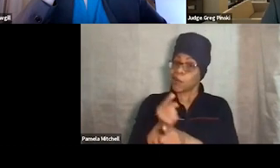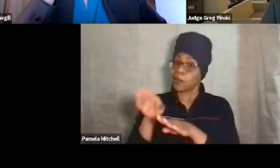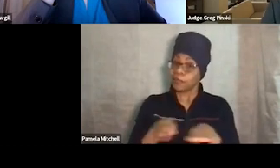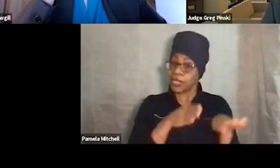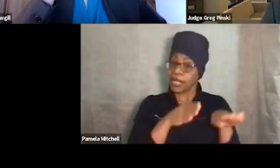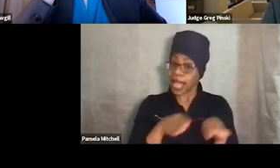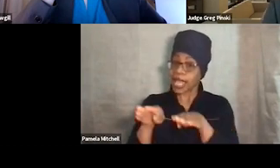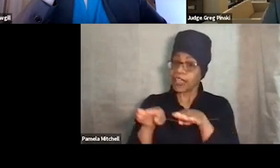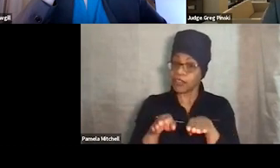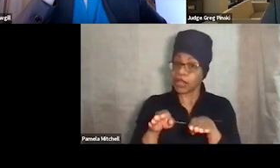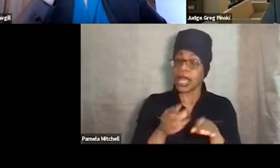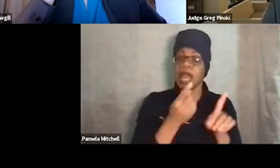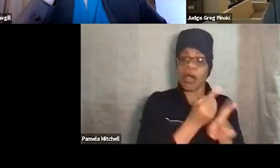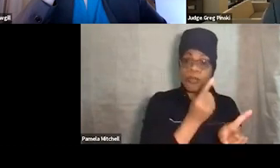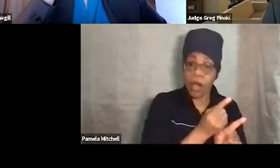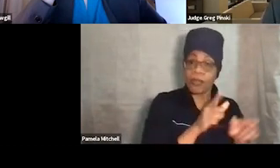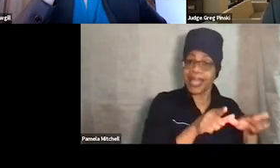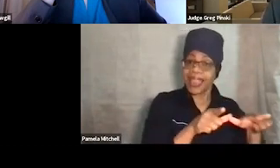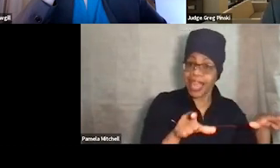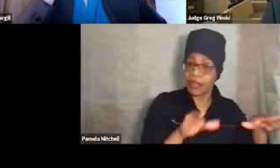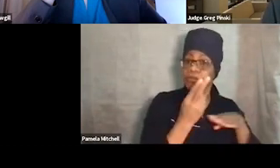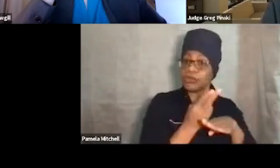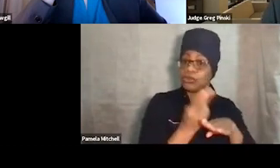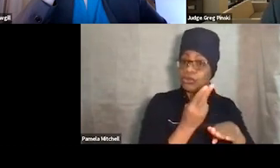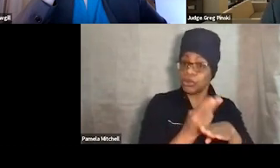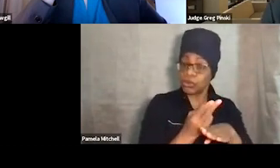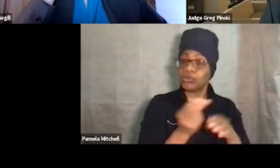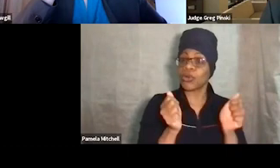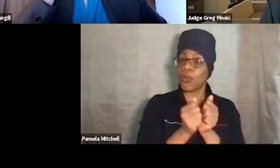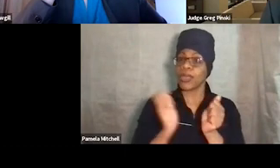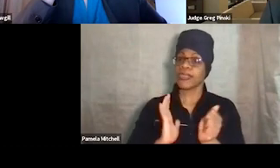and appropriate language to use with our participants,